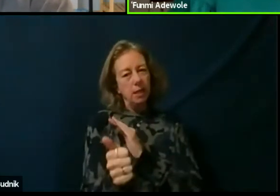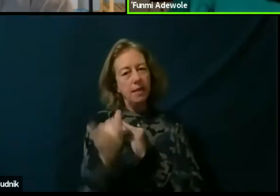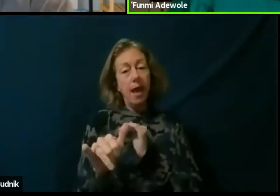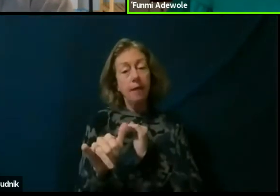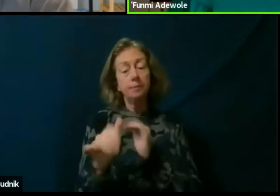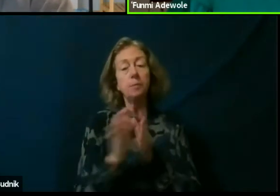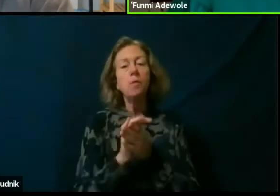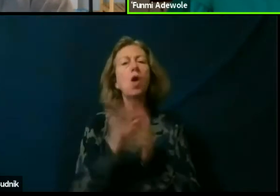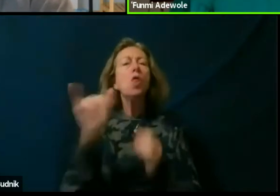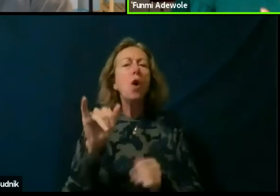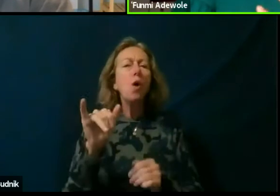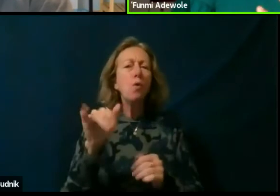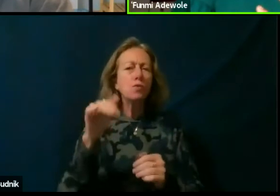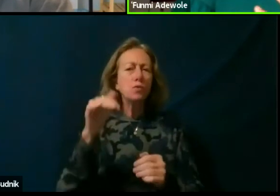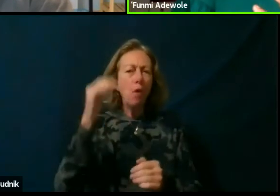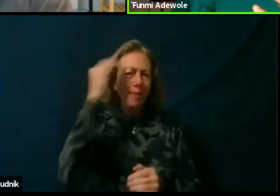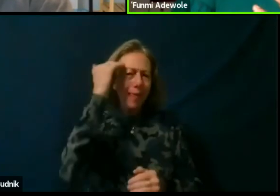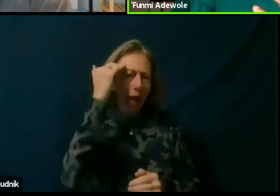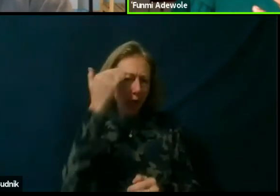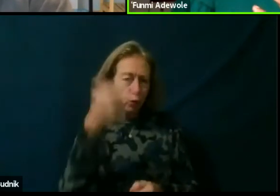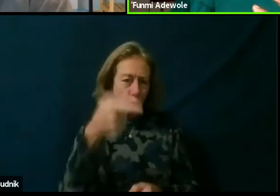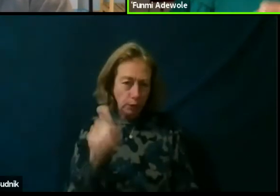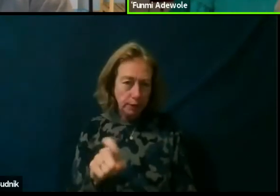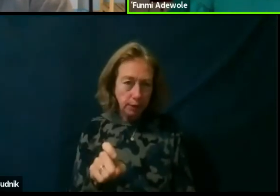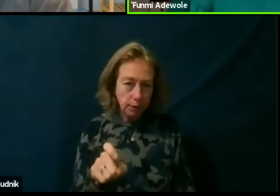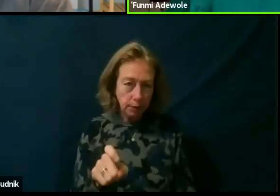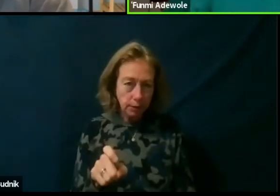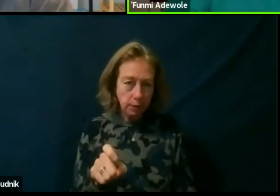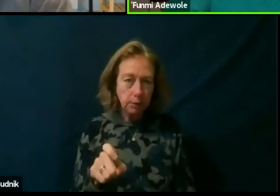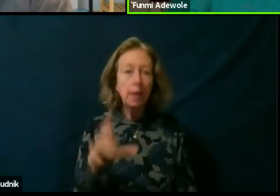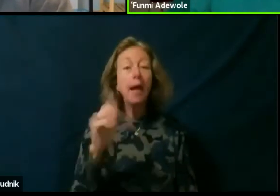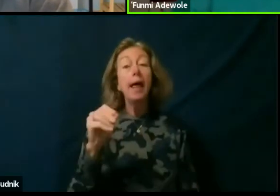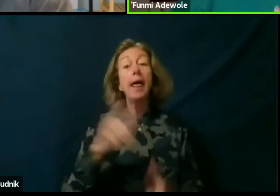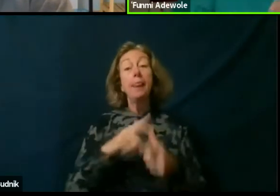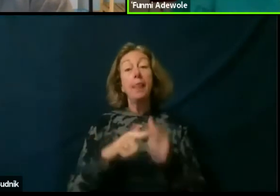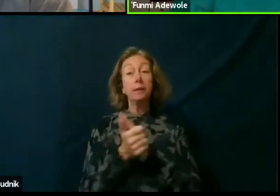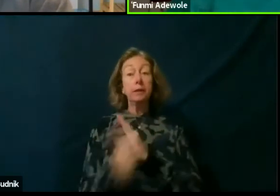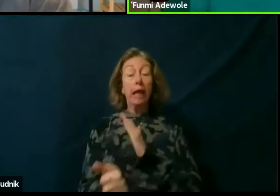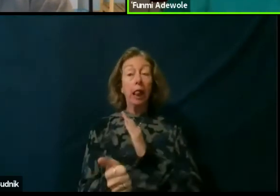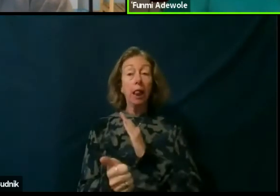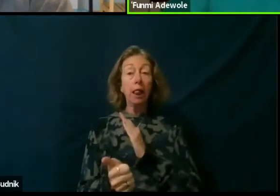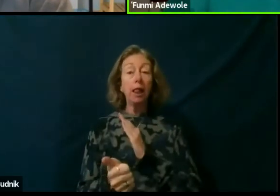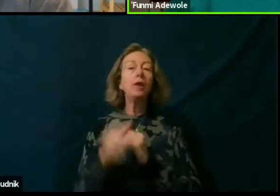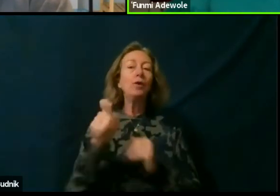those are the knowledge you need, and then the skill, you need the skill, you need the skills to communicate it